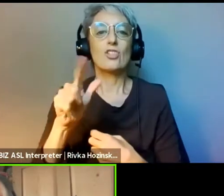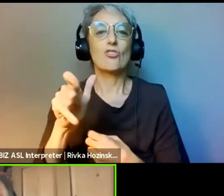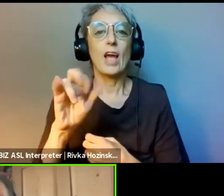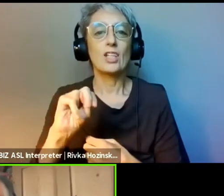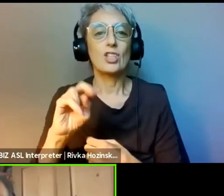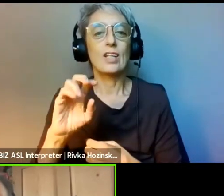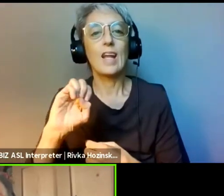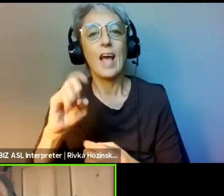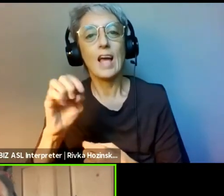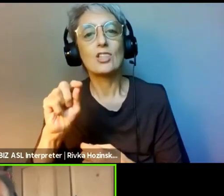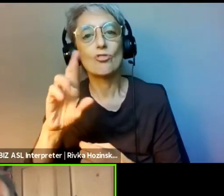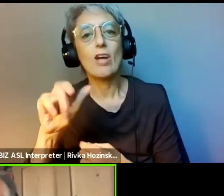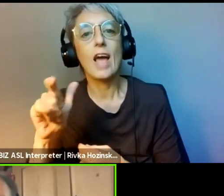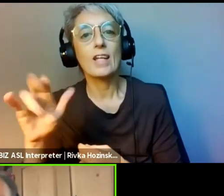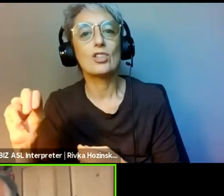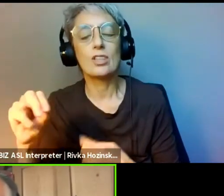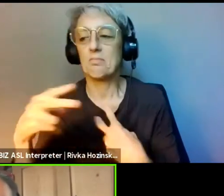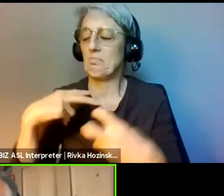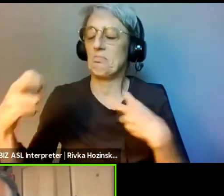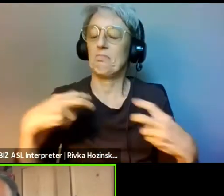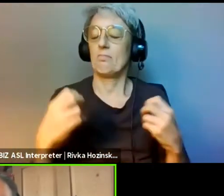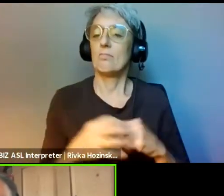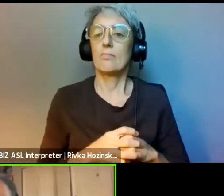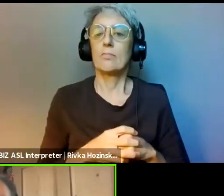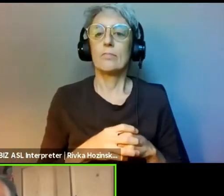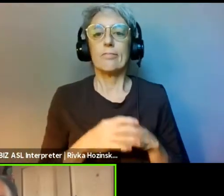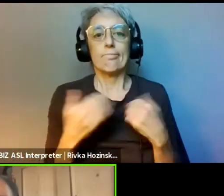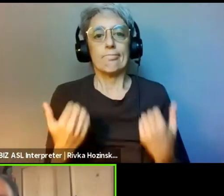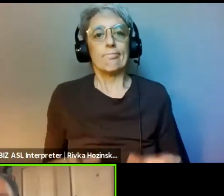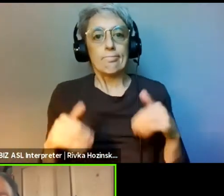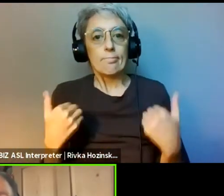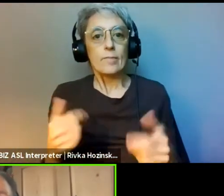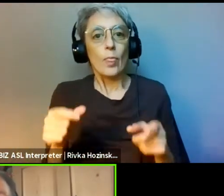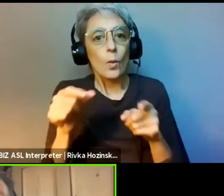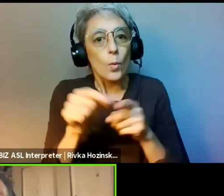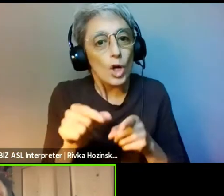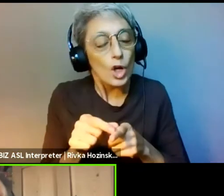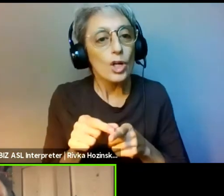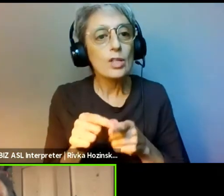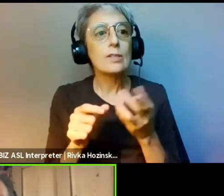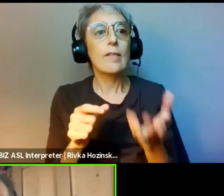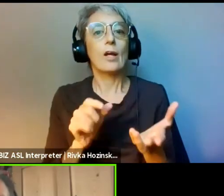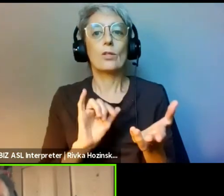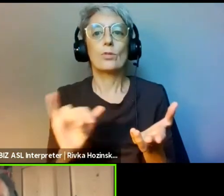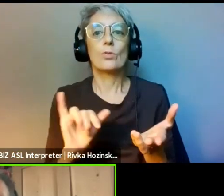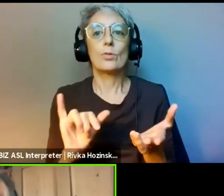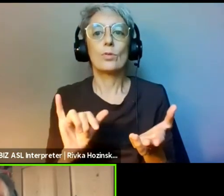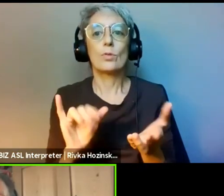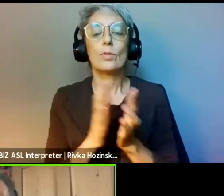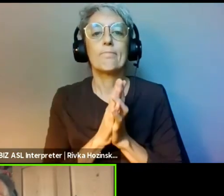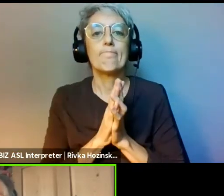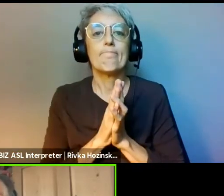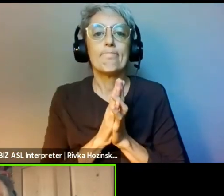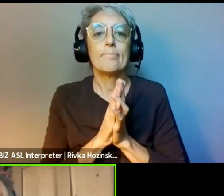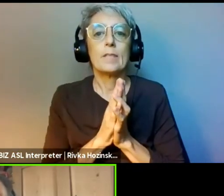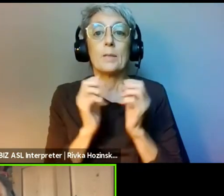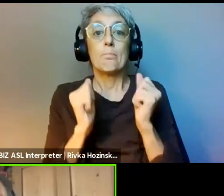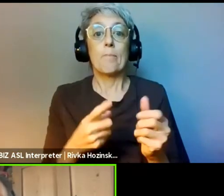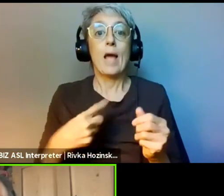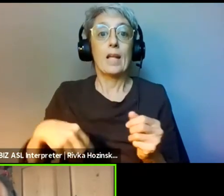to talk about sounds that have come long before me that I feel I am a channel here to share even when they are not part of my ancestry.